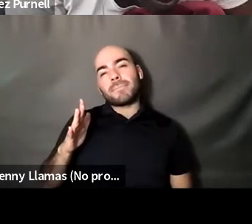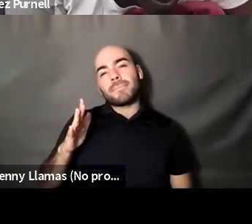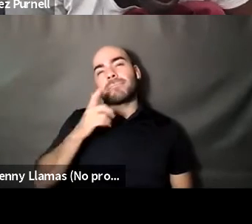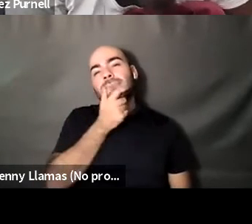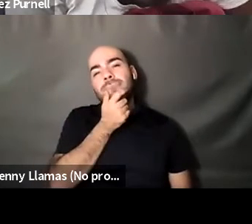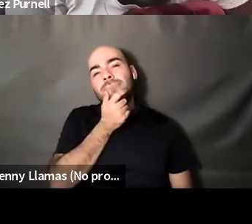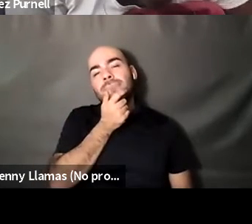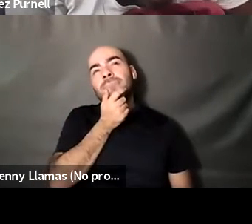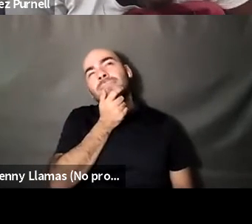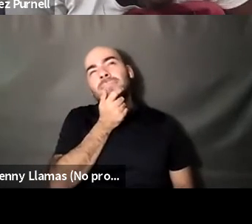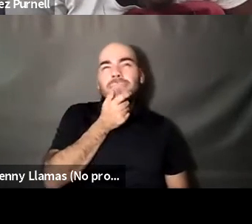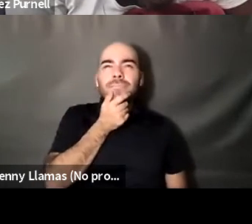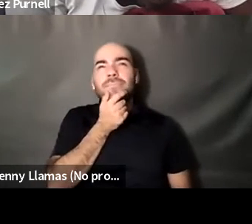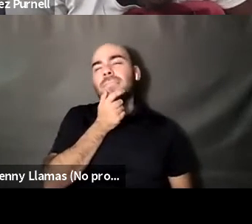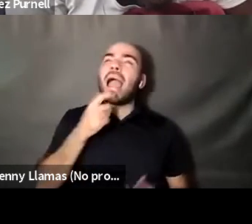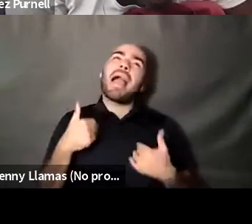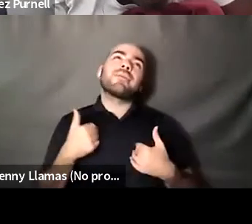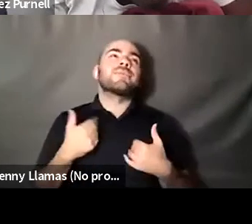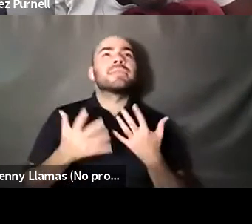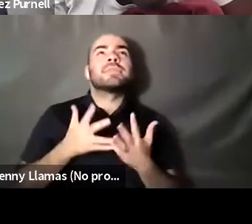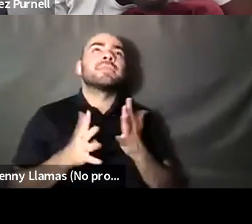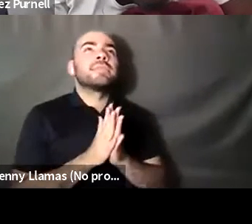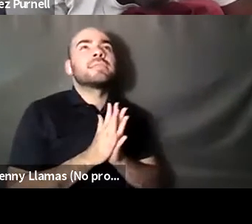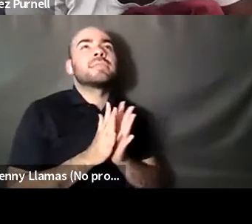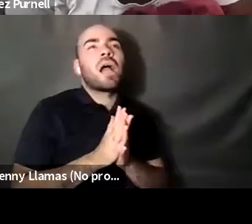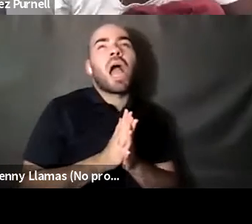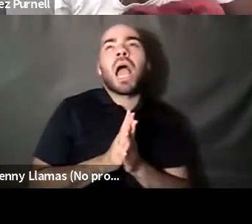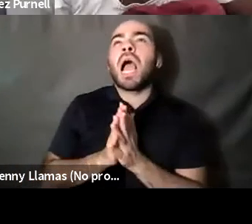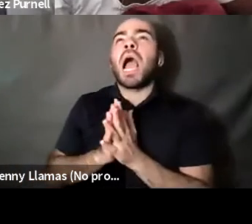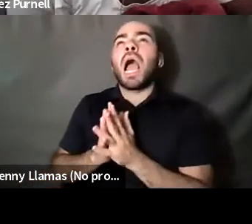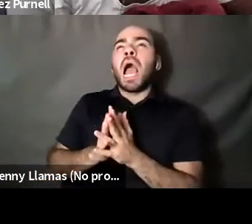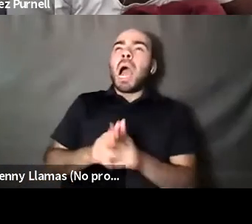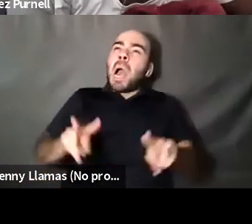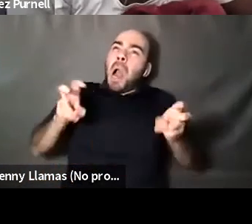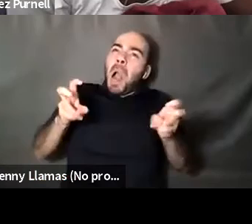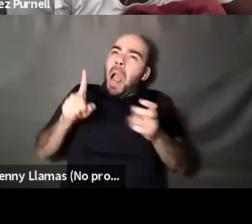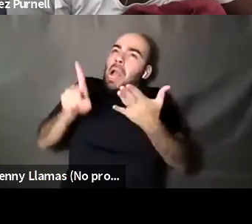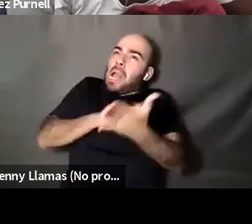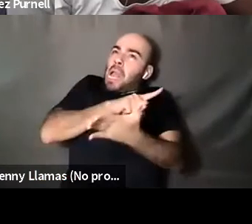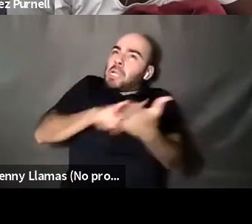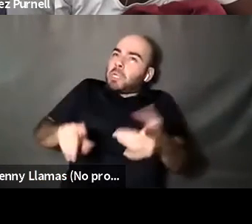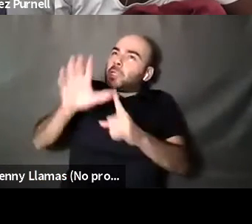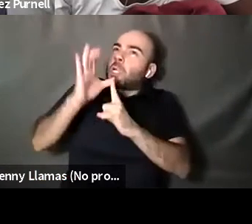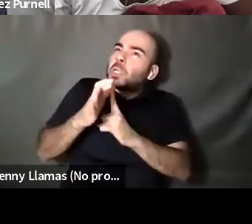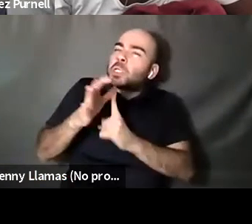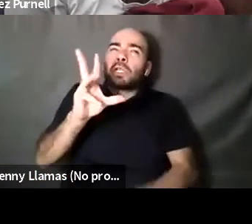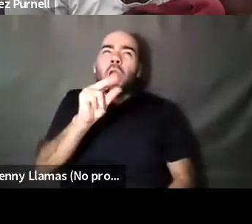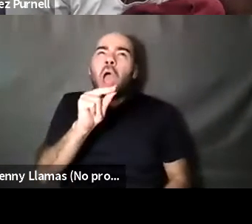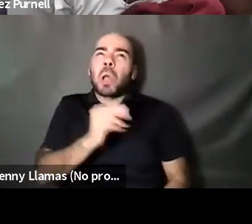Kenyon Farrow (he/him/his): There's a little bit of like this, I would I would describe it as cancelled culture, per se, but there's a kind of meanness, and a kind of like